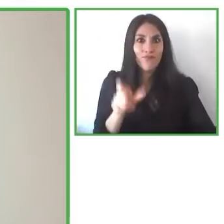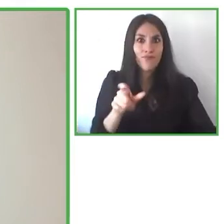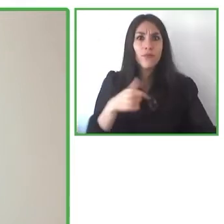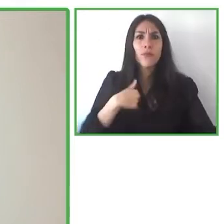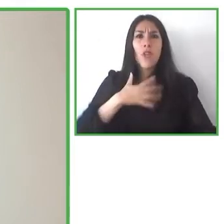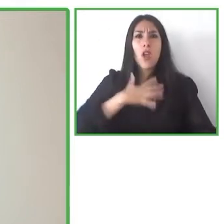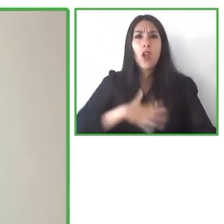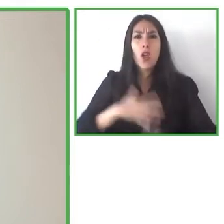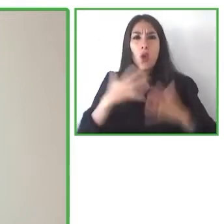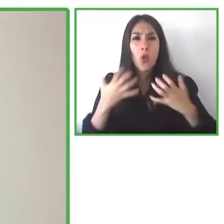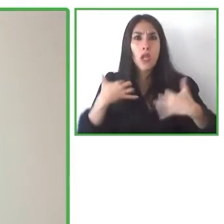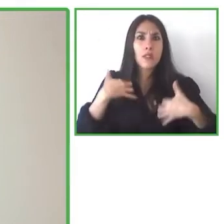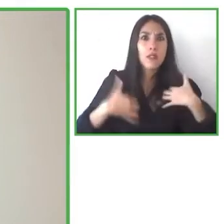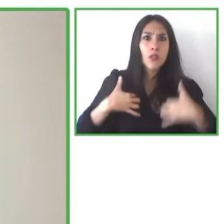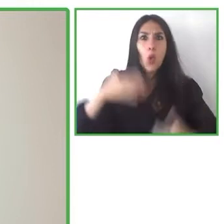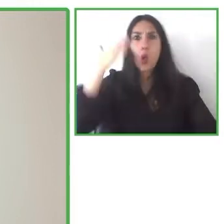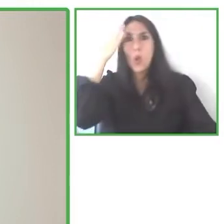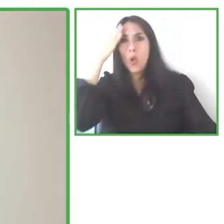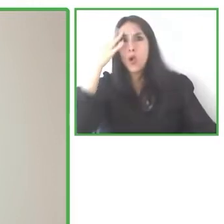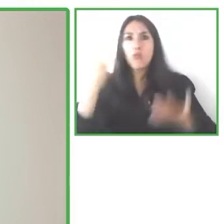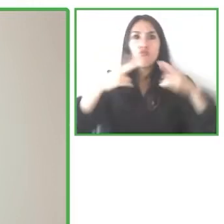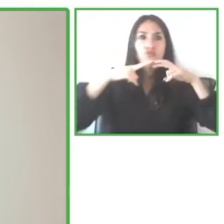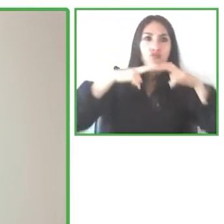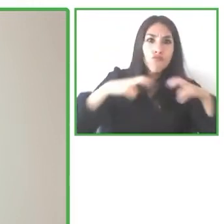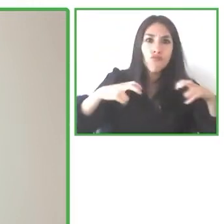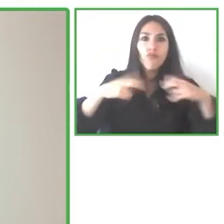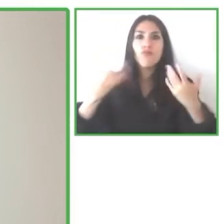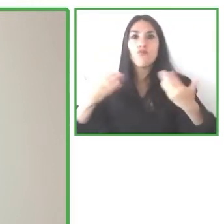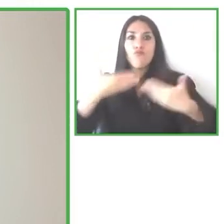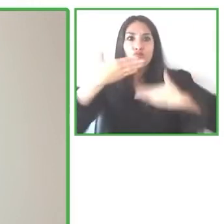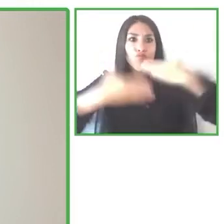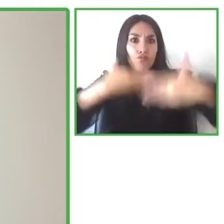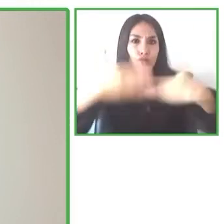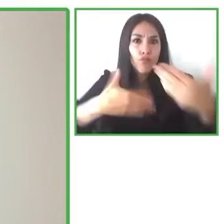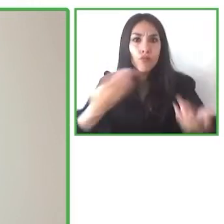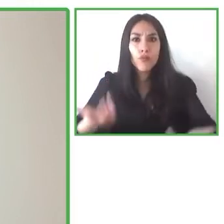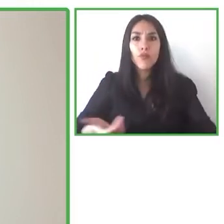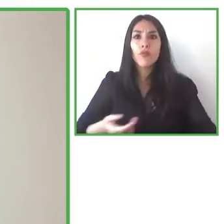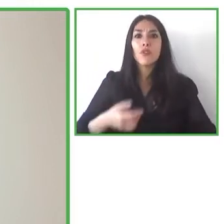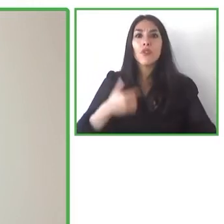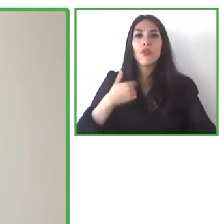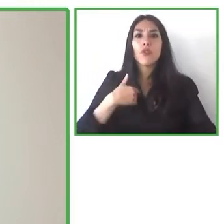and he has been researching the cognitive processes that are related to